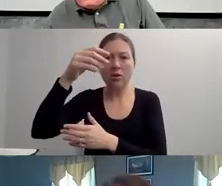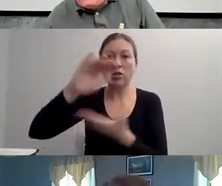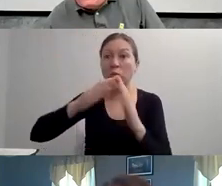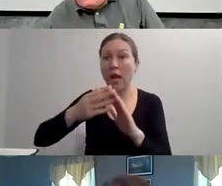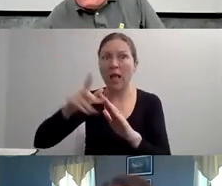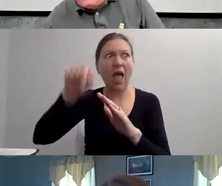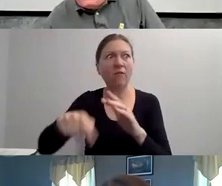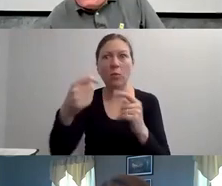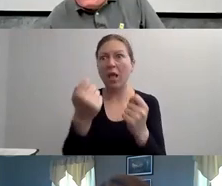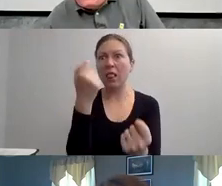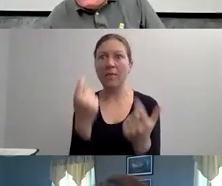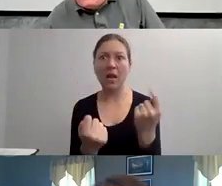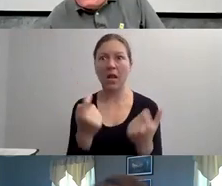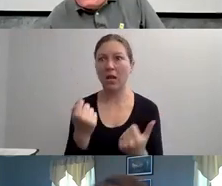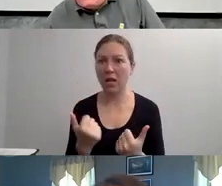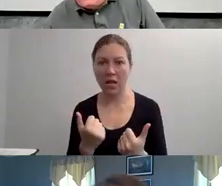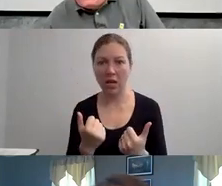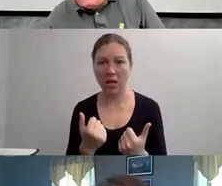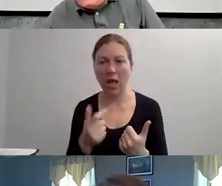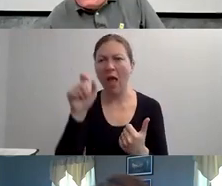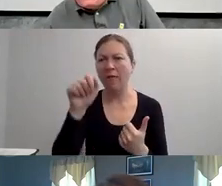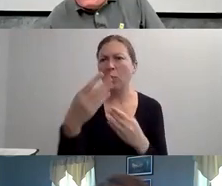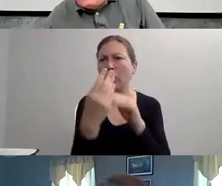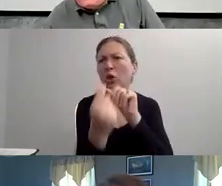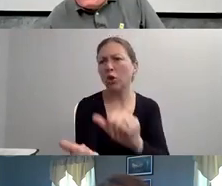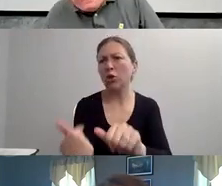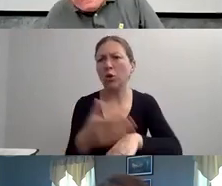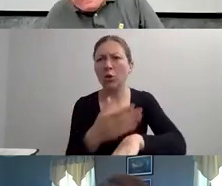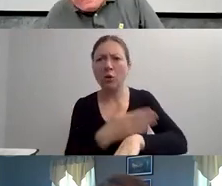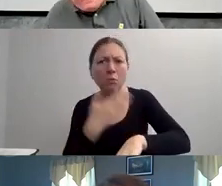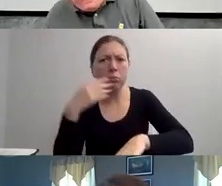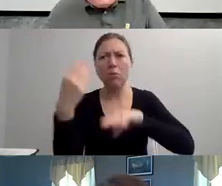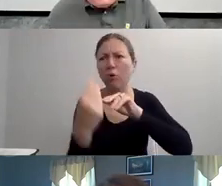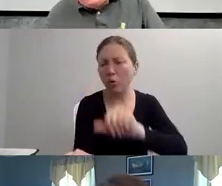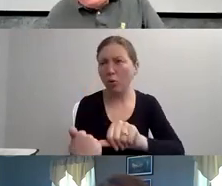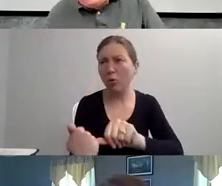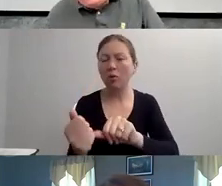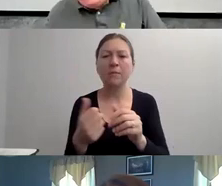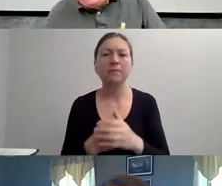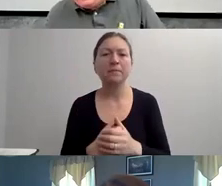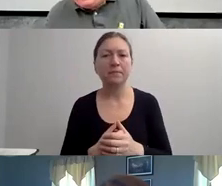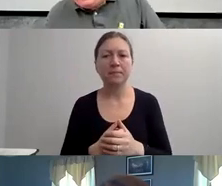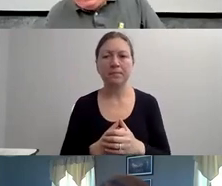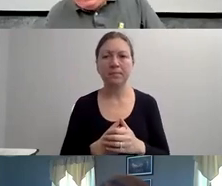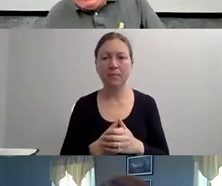NOT ONLY IS IS IT A PRISON WHERE YOU'RE ISOLATED, BUT IT'S A PRISON WHERE YOU DON'T SEE THE